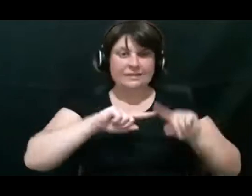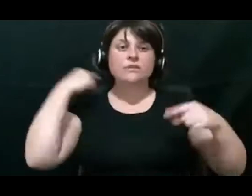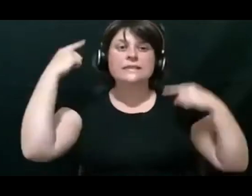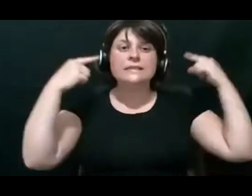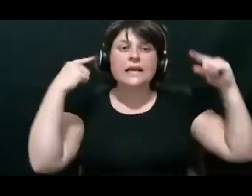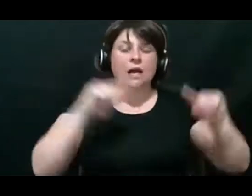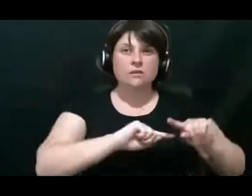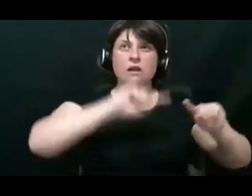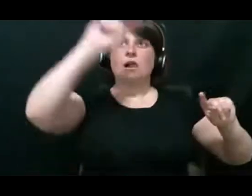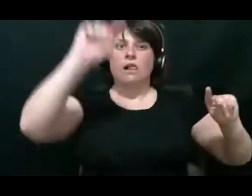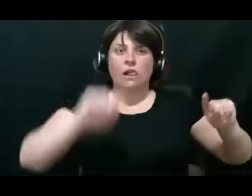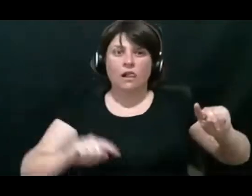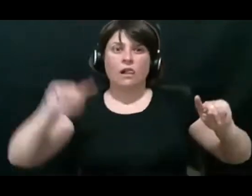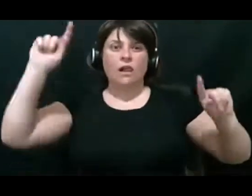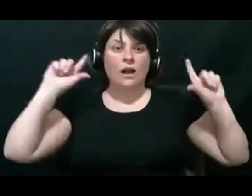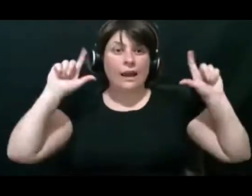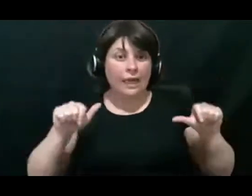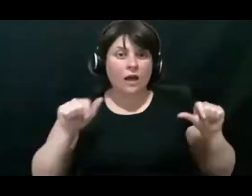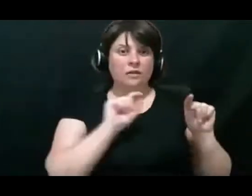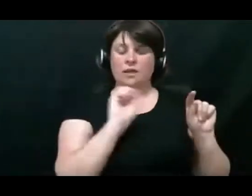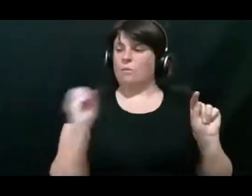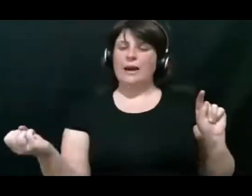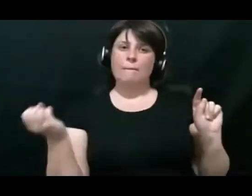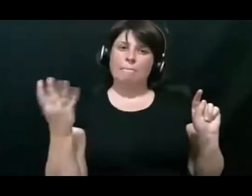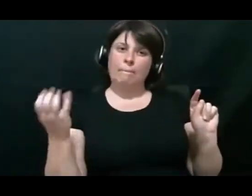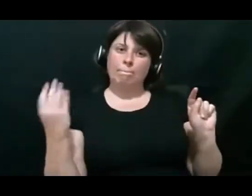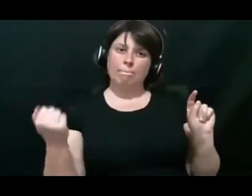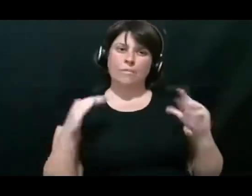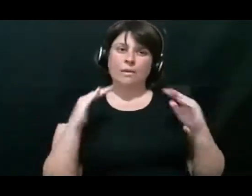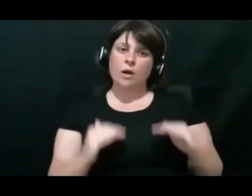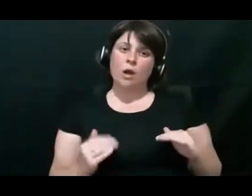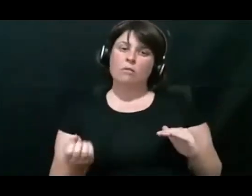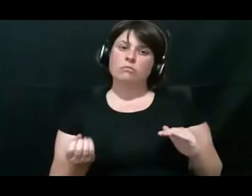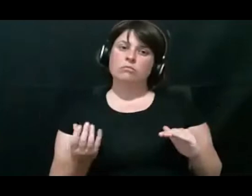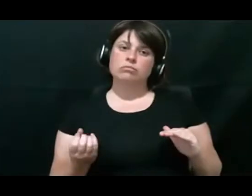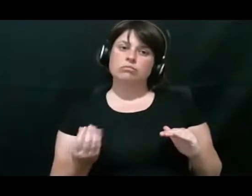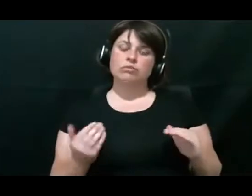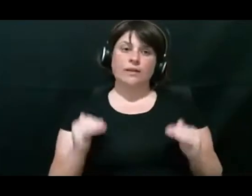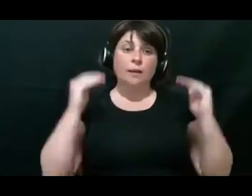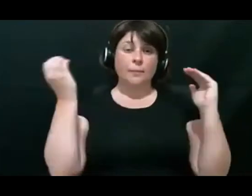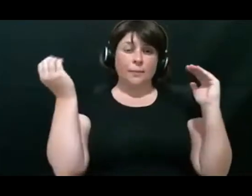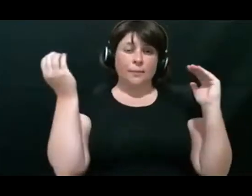They will be kind of a series of beeps. You might have a low beep and a high beep.